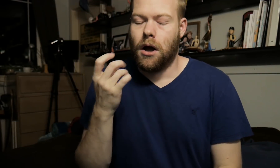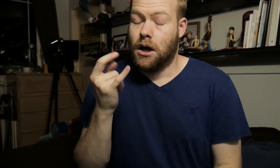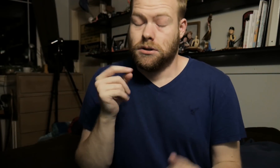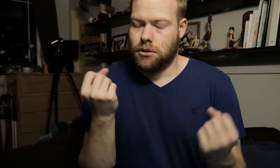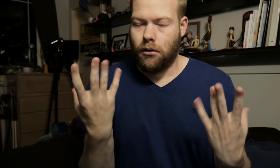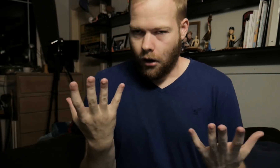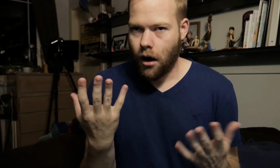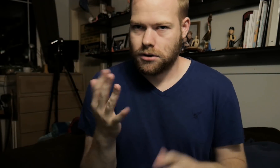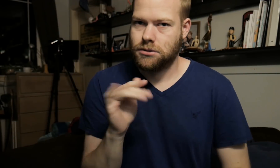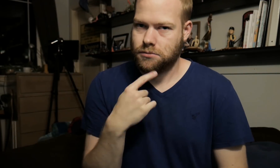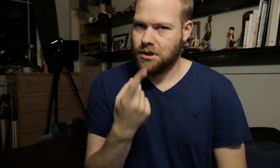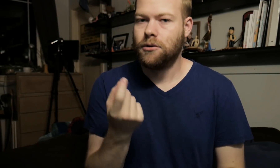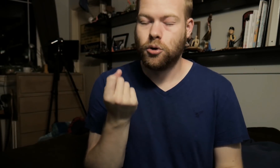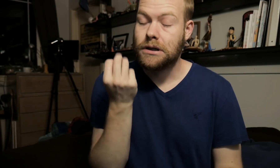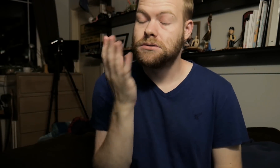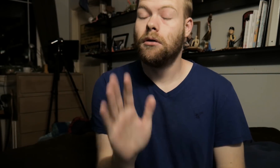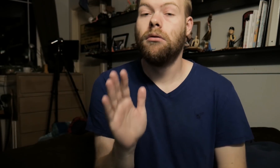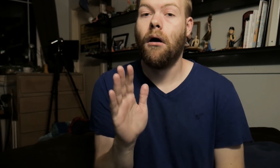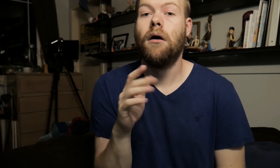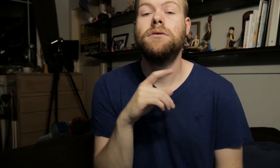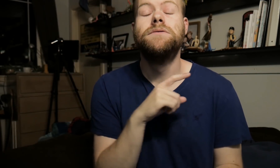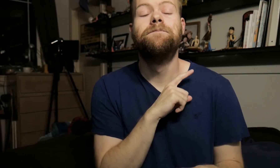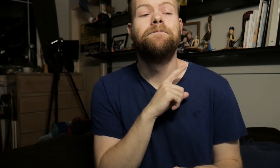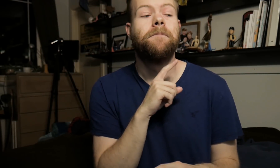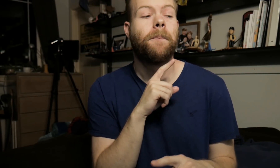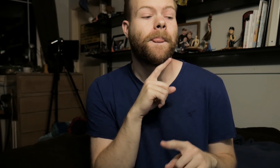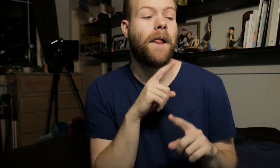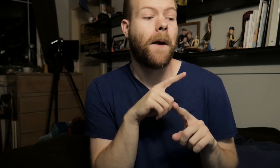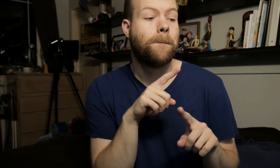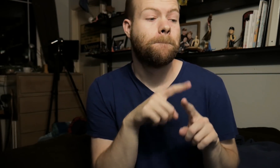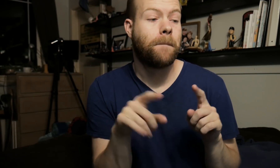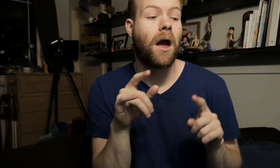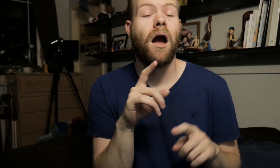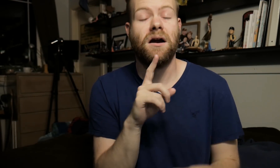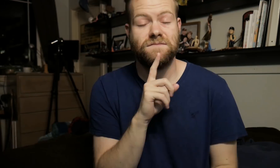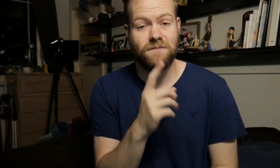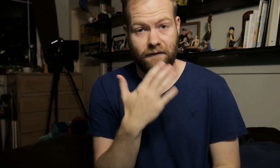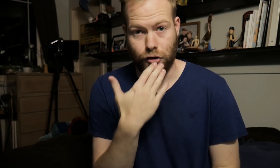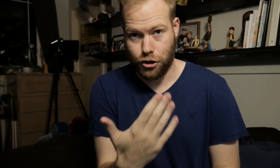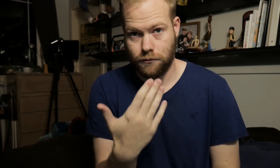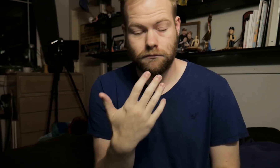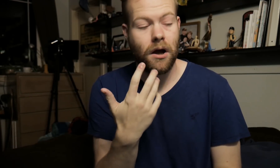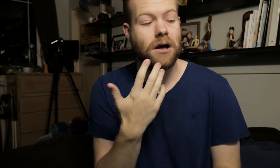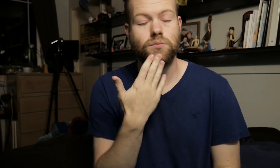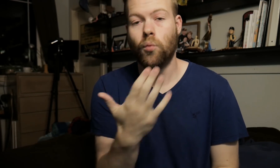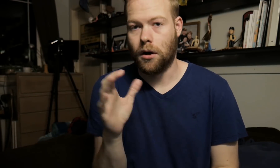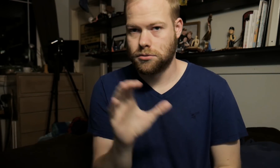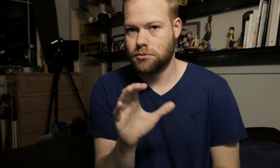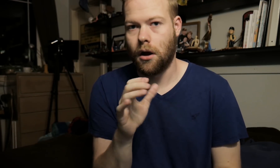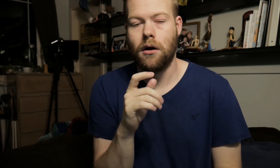It's a lot. I'm telling you, it's a lot. But it's very good. It's well-done.